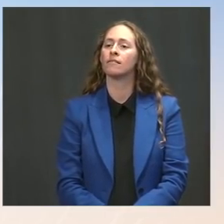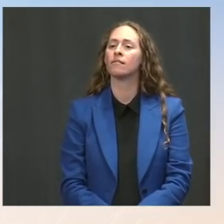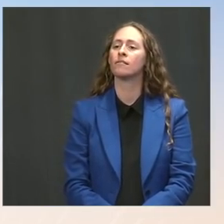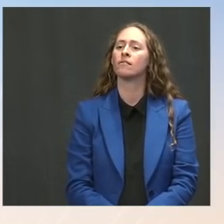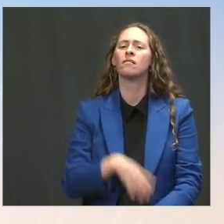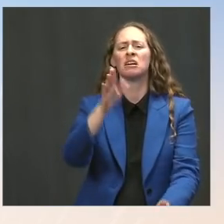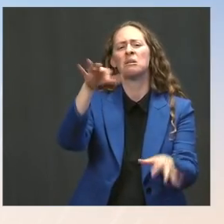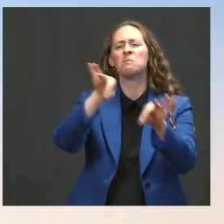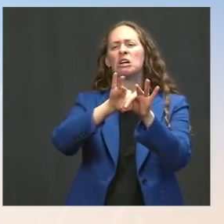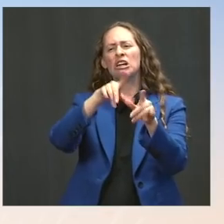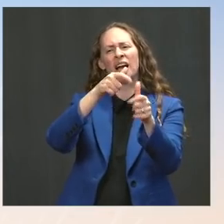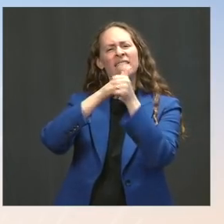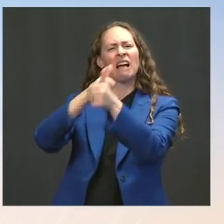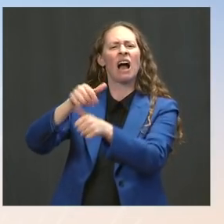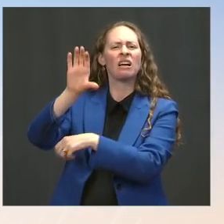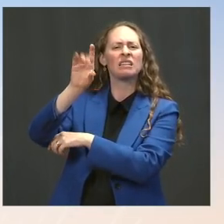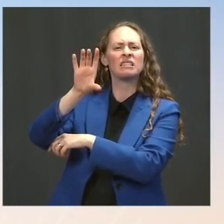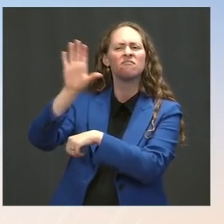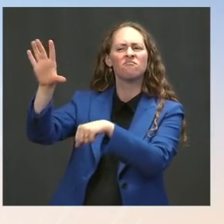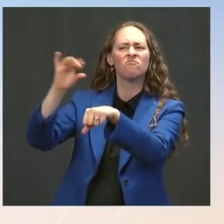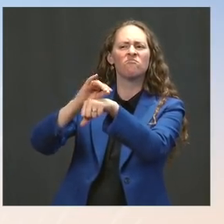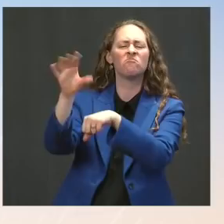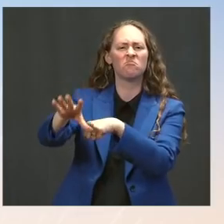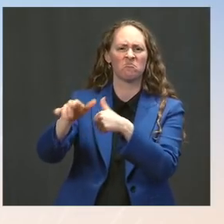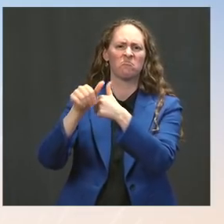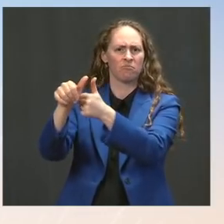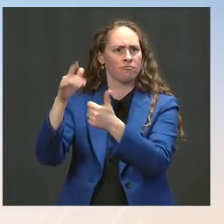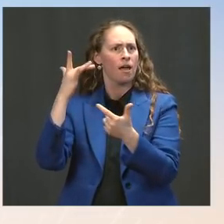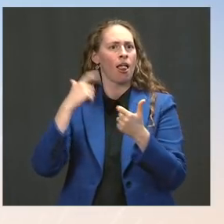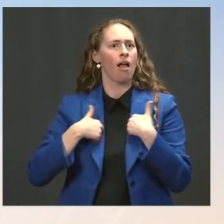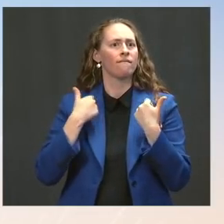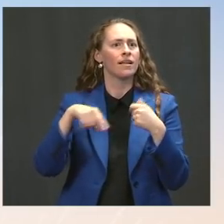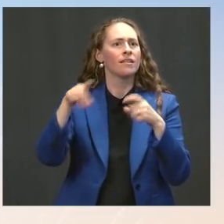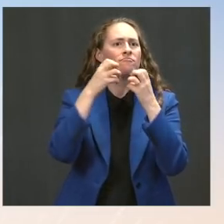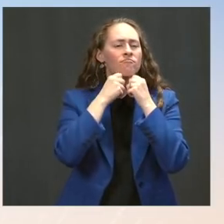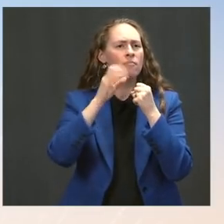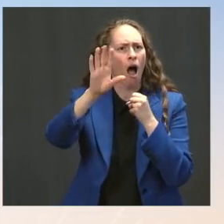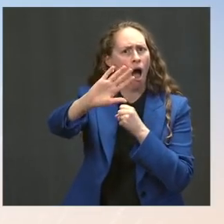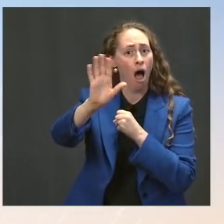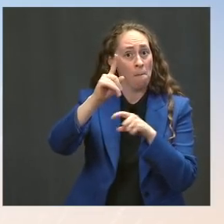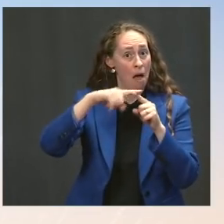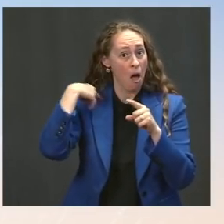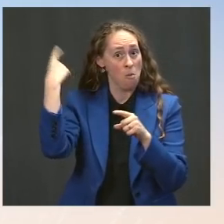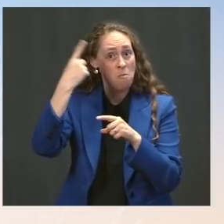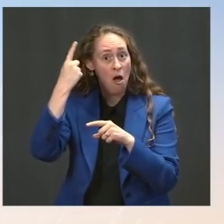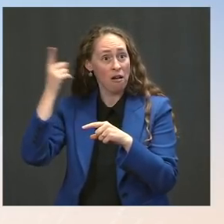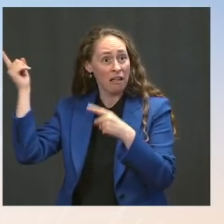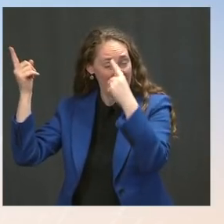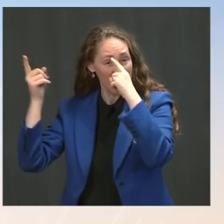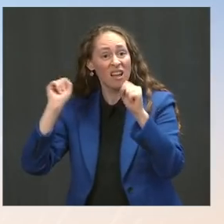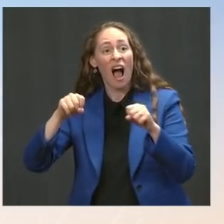The Press: So, no, he doesn't think that there should be restrictions on unvaccinated people, like some other countries have instituted? Or -- Ms. Psaki: He believes that we should be guided